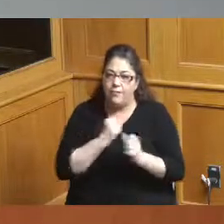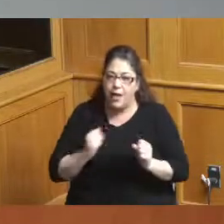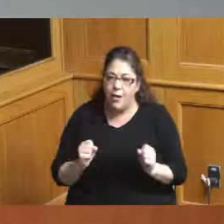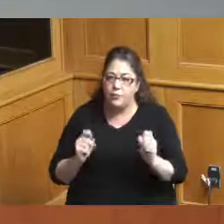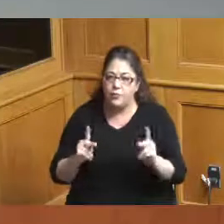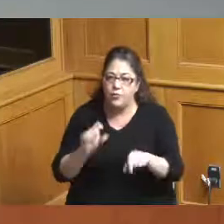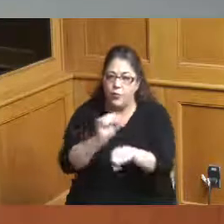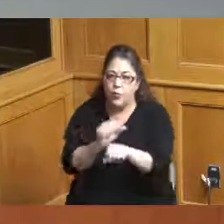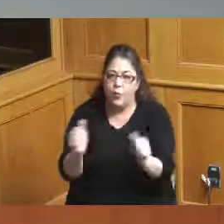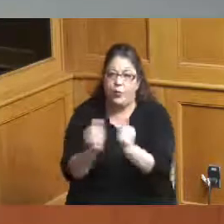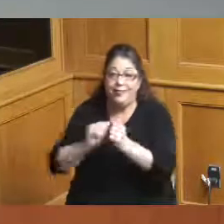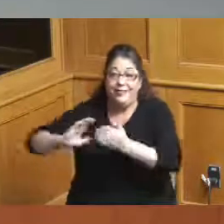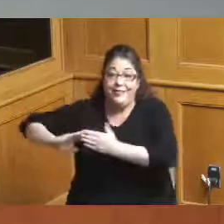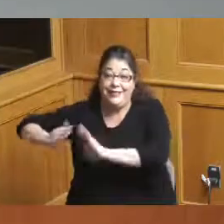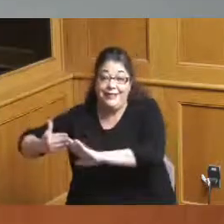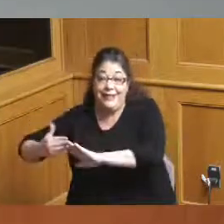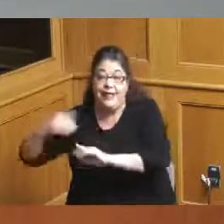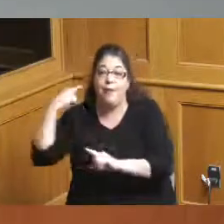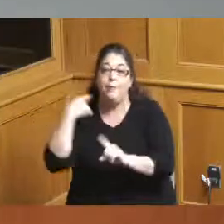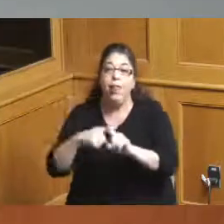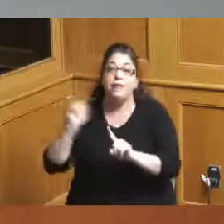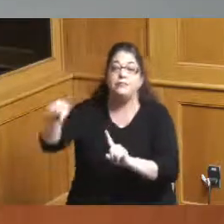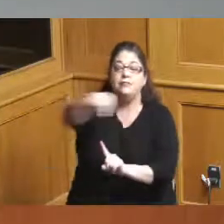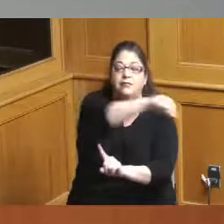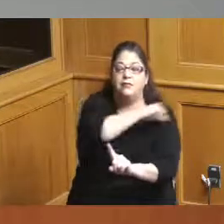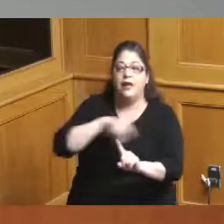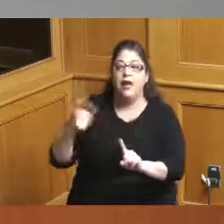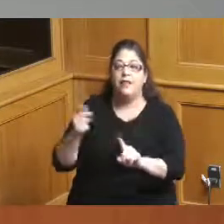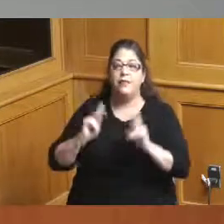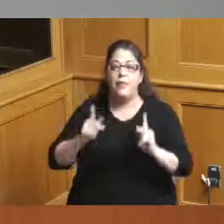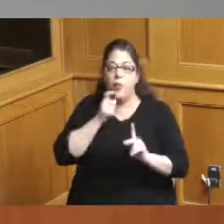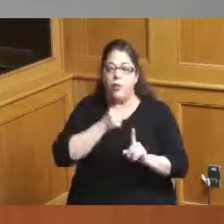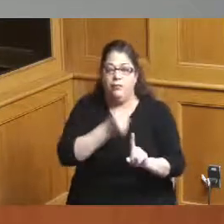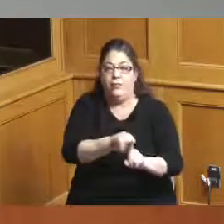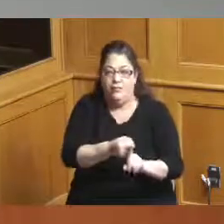and never mind all the other stakeholders there are many many stakeholders that will be part of